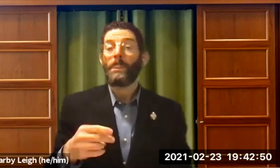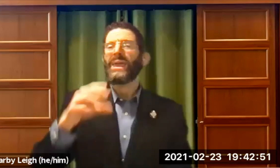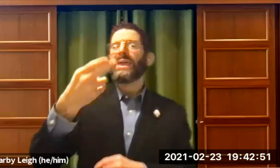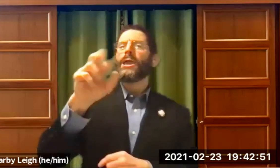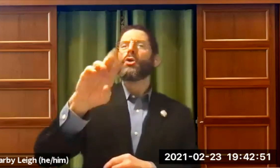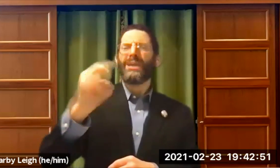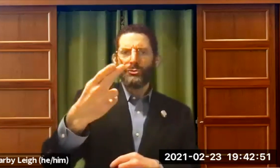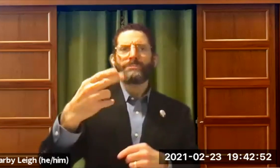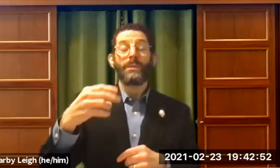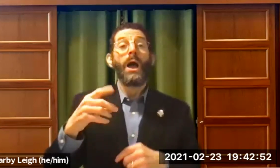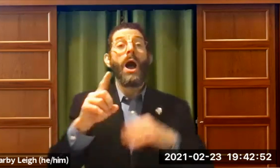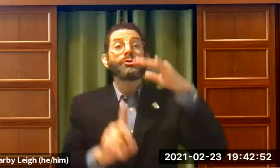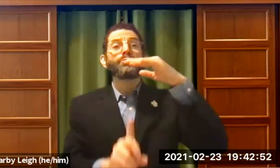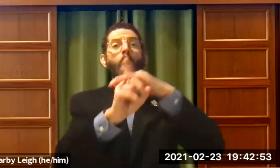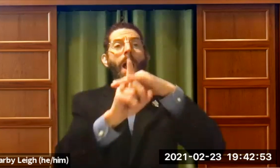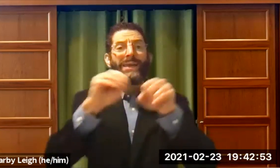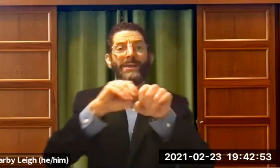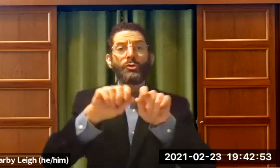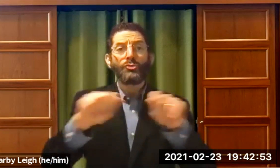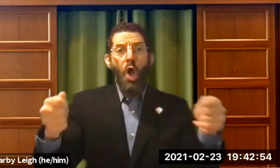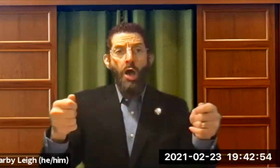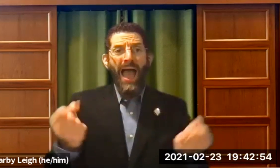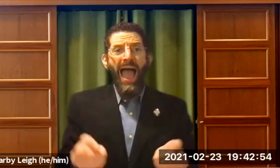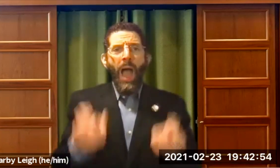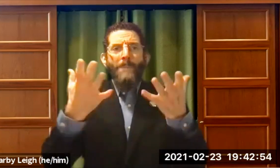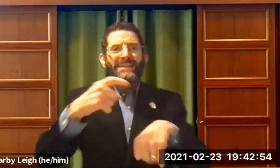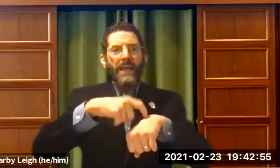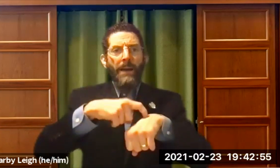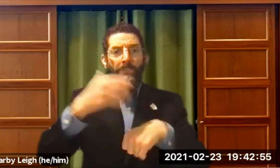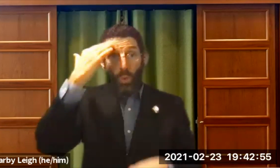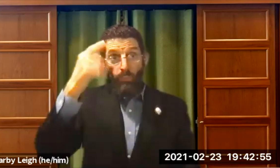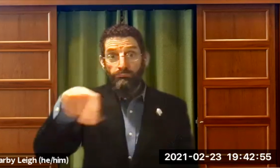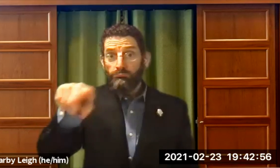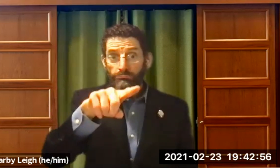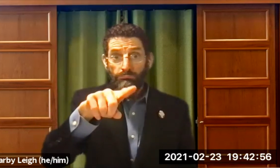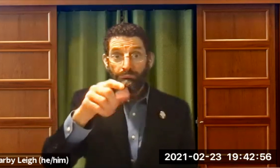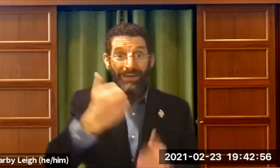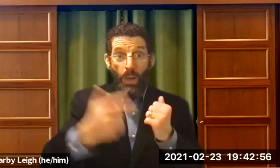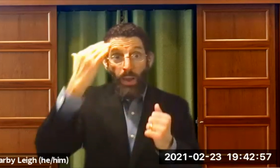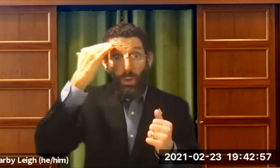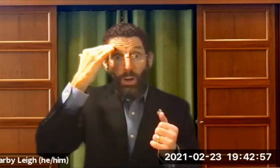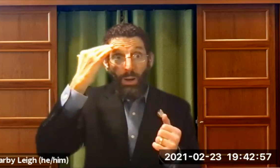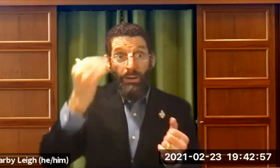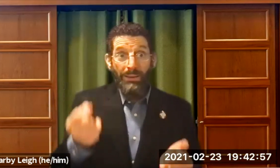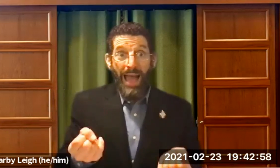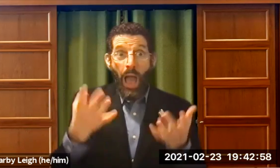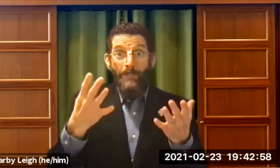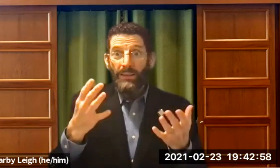It can be CHERS H or HERESH. How many times is the word Heresh in the Torah?